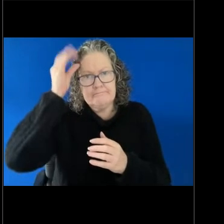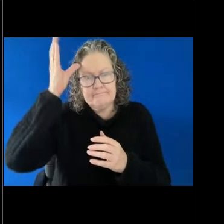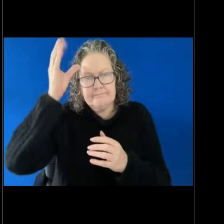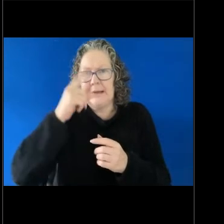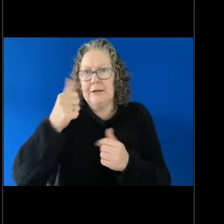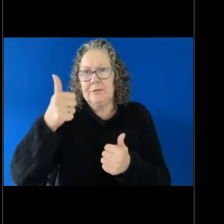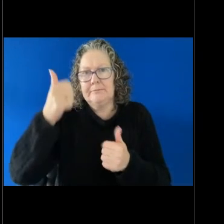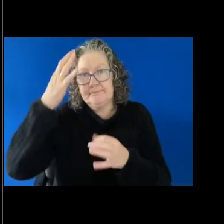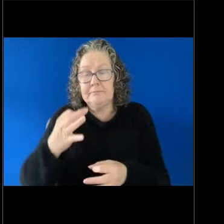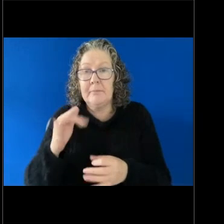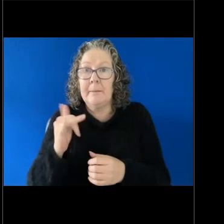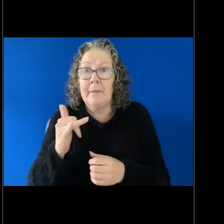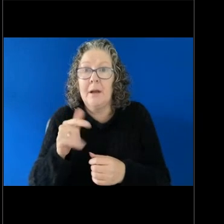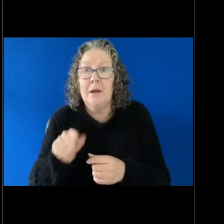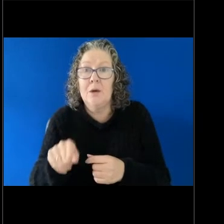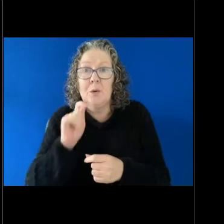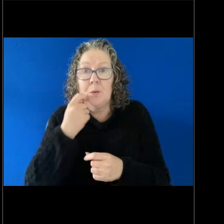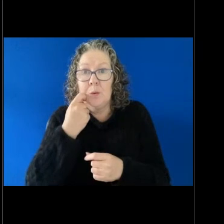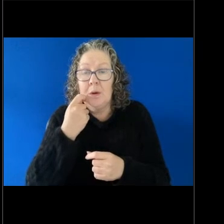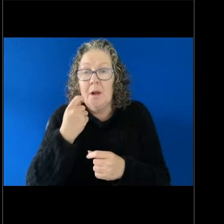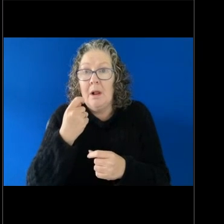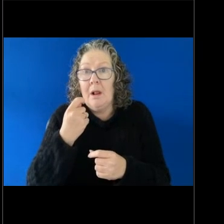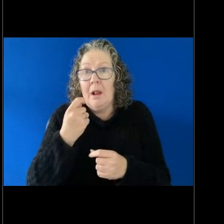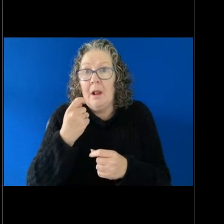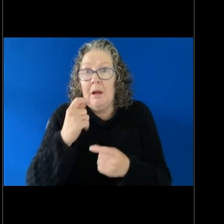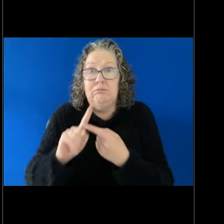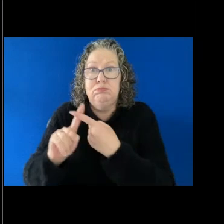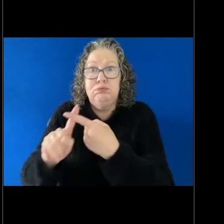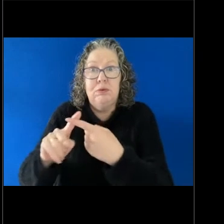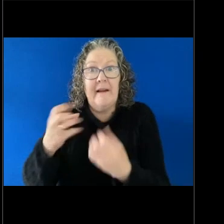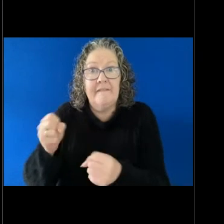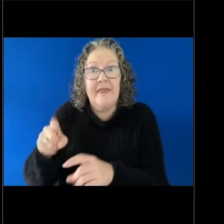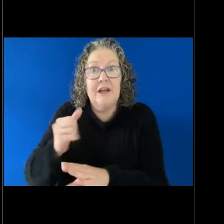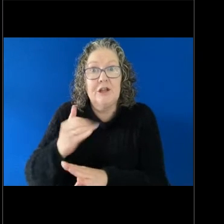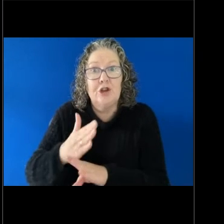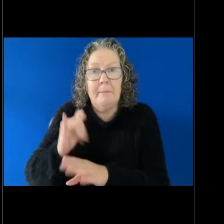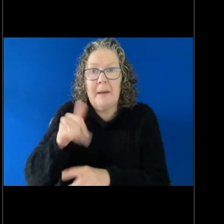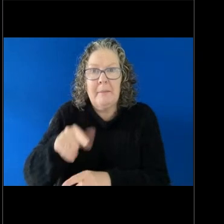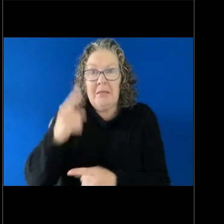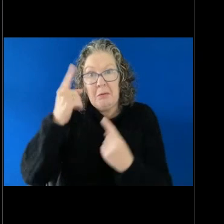such as resigning from their job, if they're aware of what they can do to